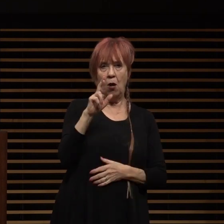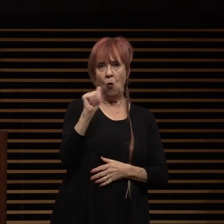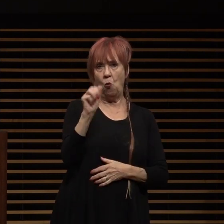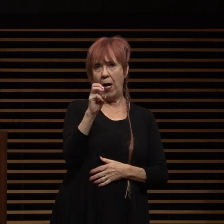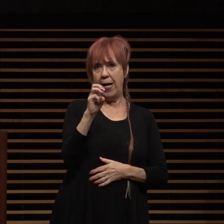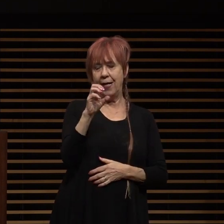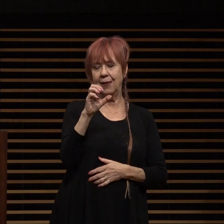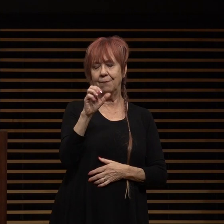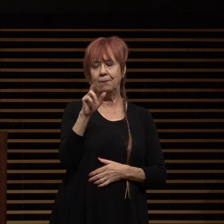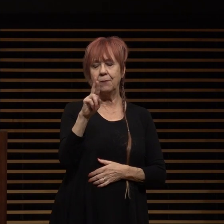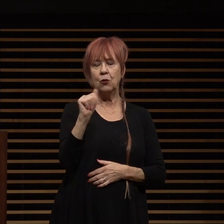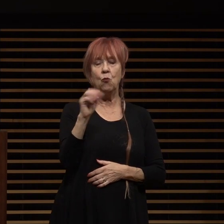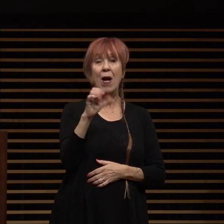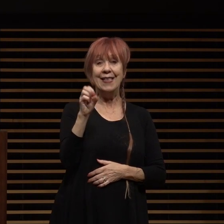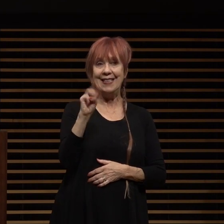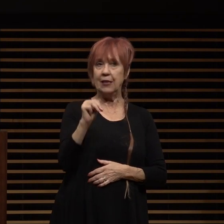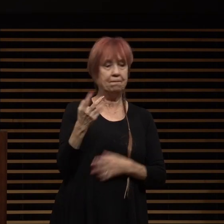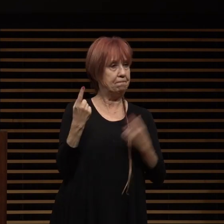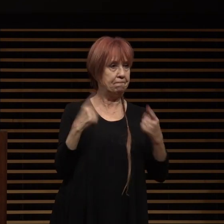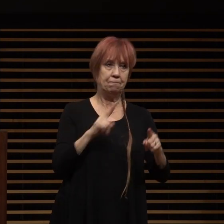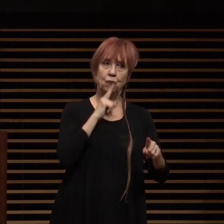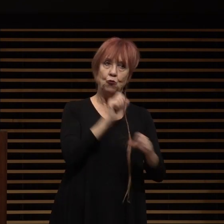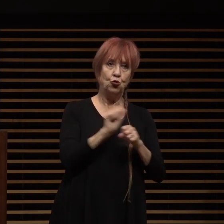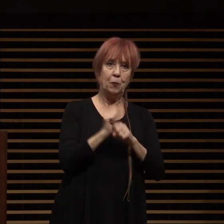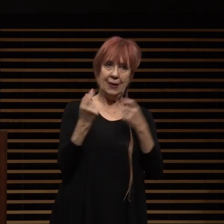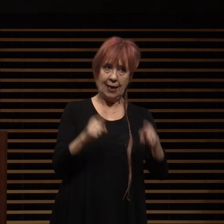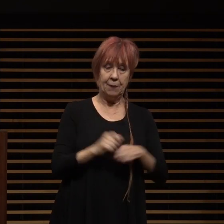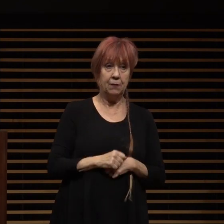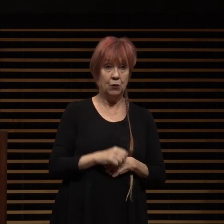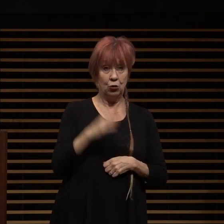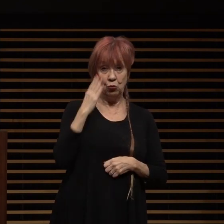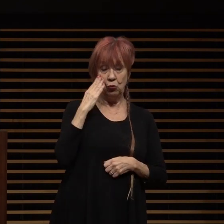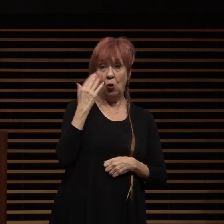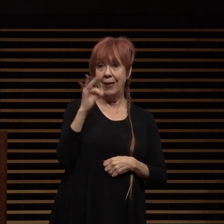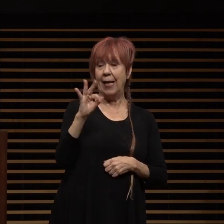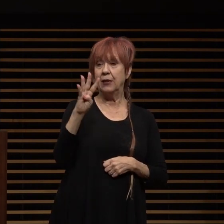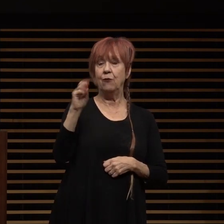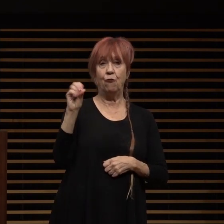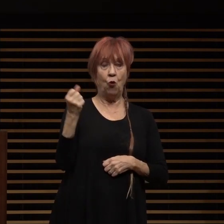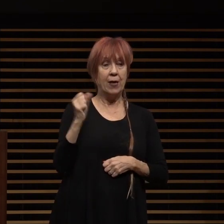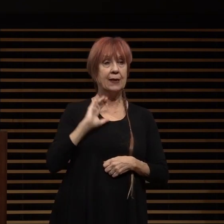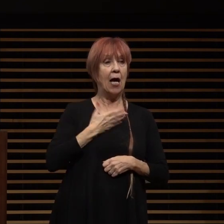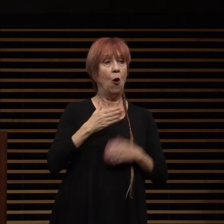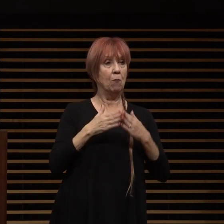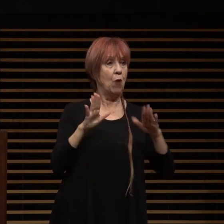our communities we recognize that in the 1940s our